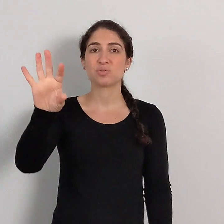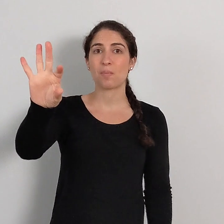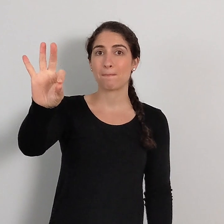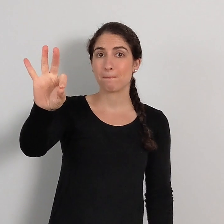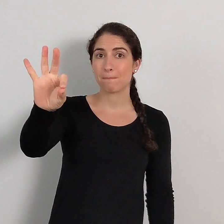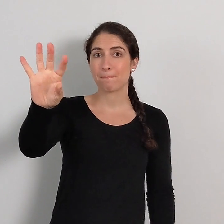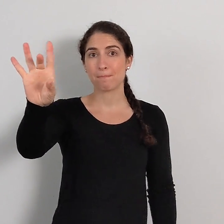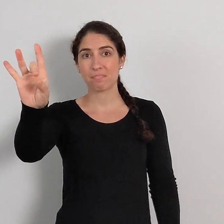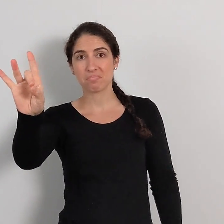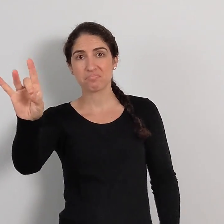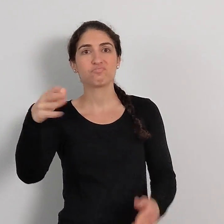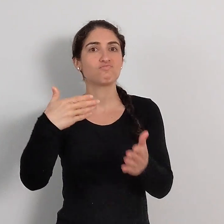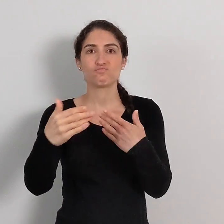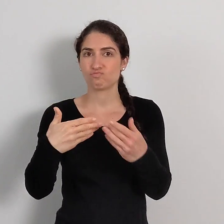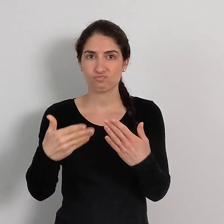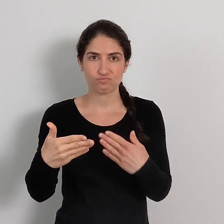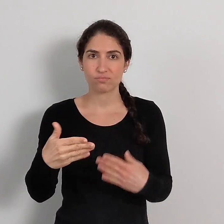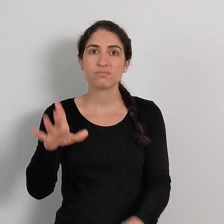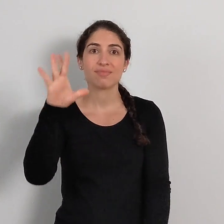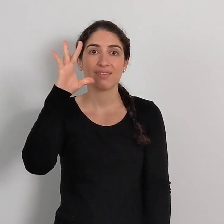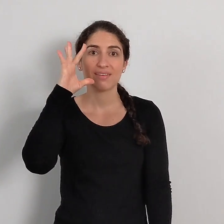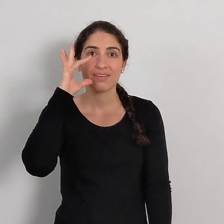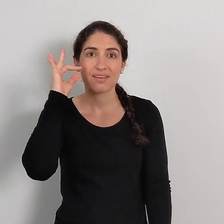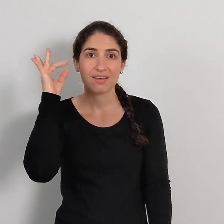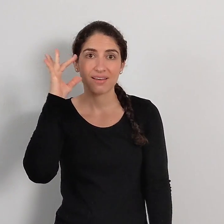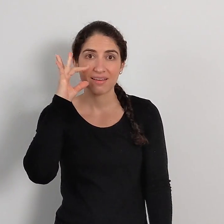So index or middle, no difference. CAT